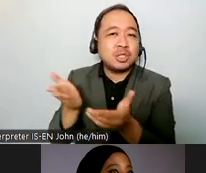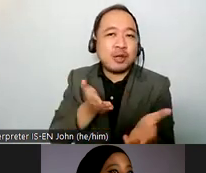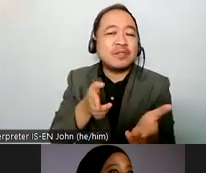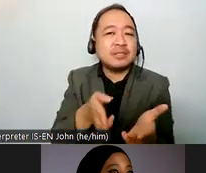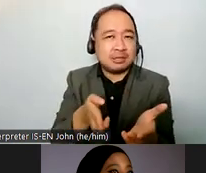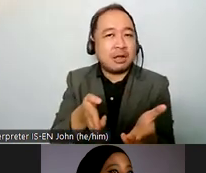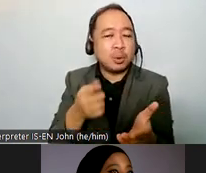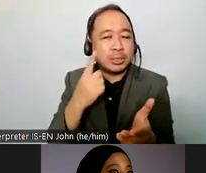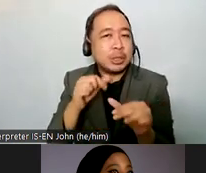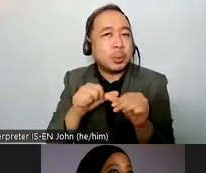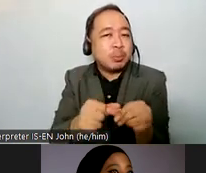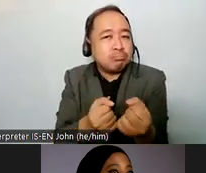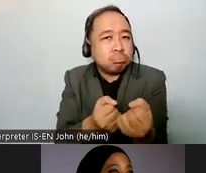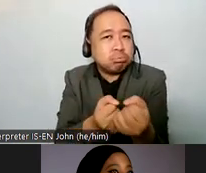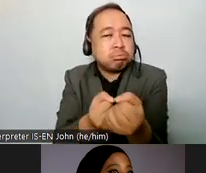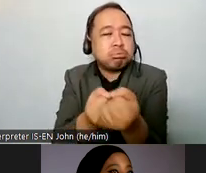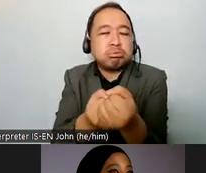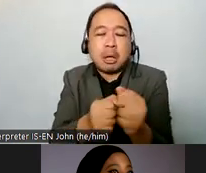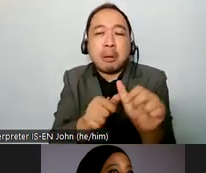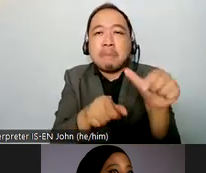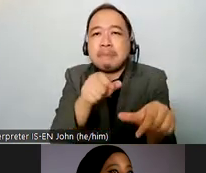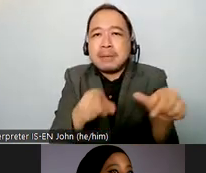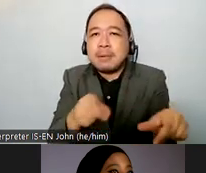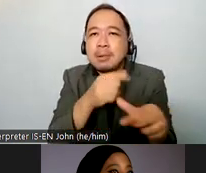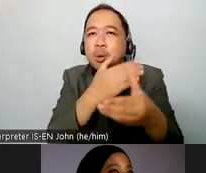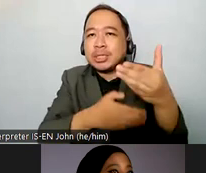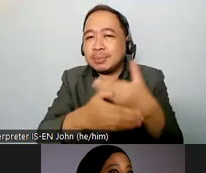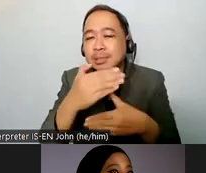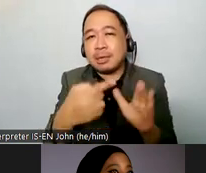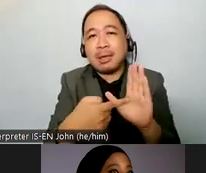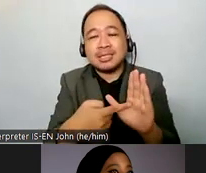by building small group homes or sheltered workspaces we'll end up with that i think